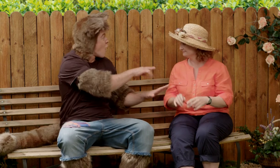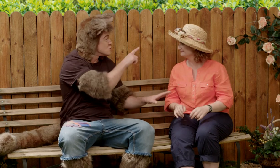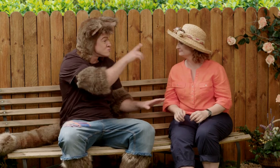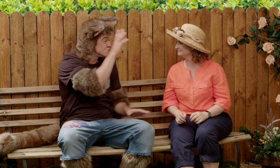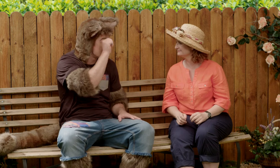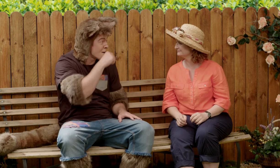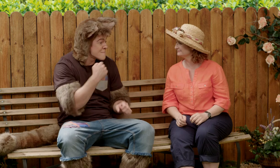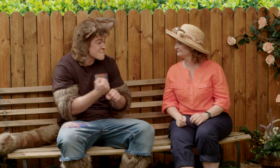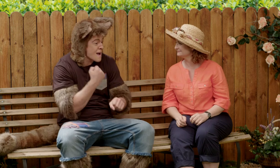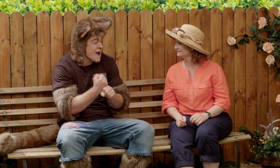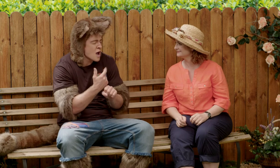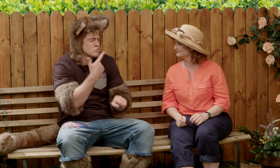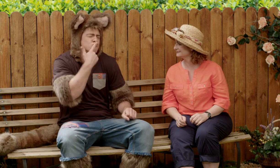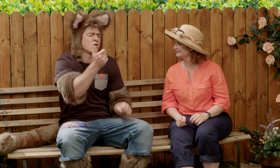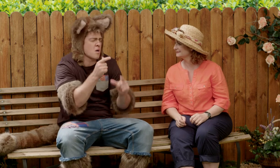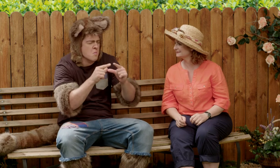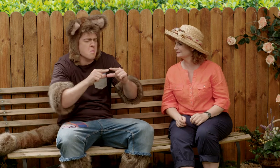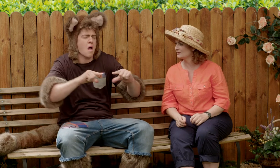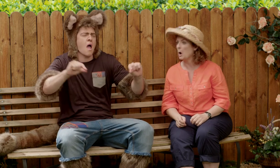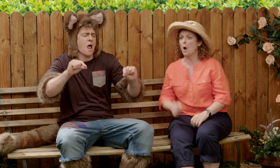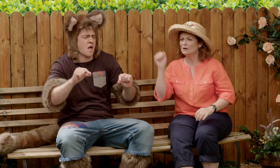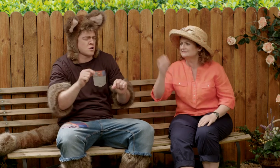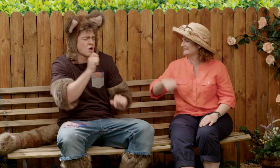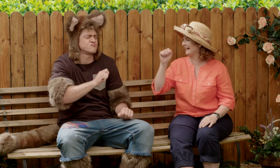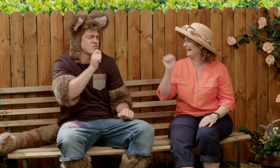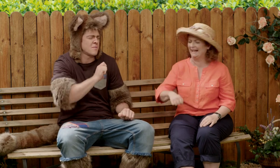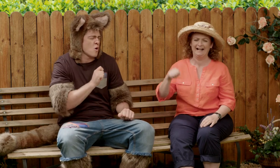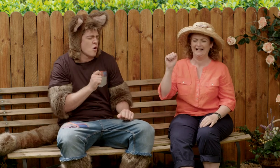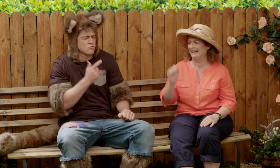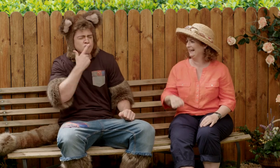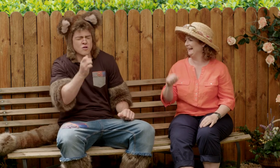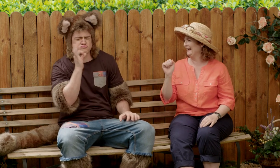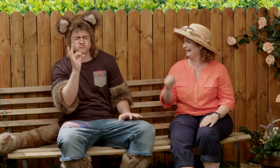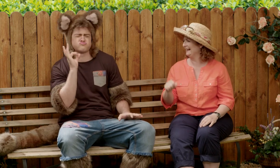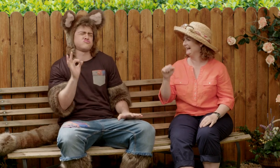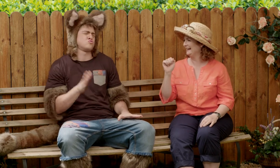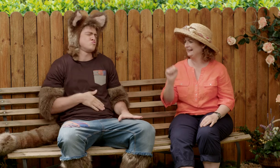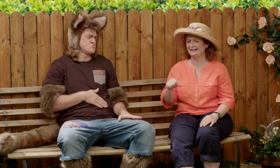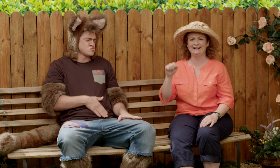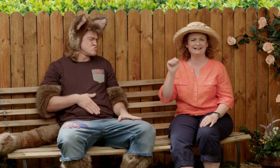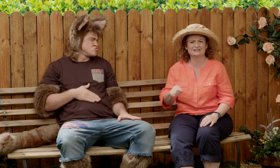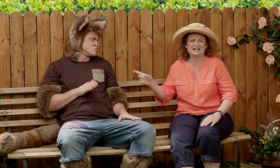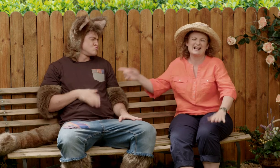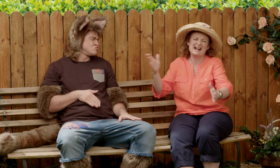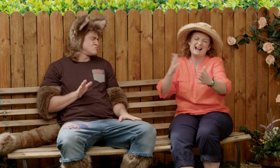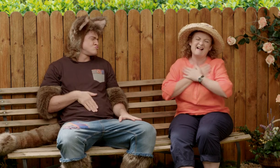Oh and Sally, do you remember we made delicious banana ice cream? Yes! It was so yummy!